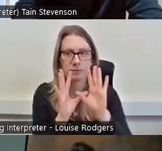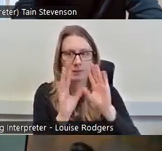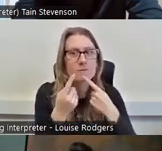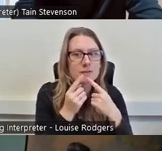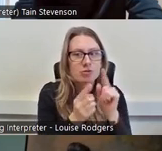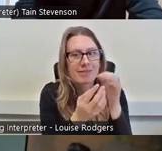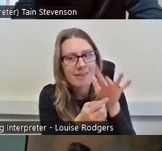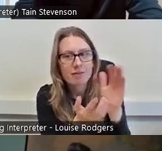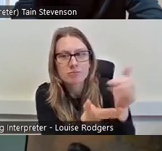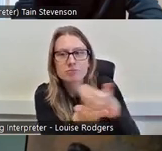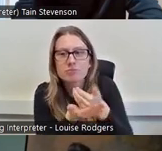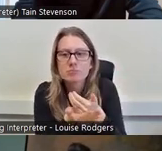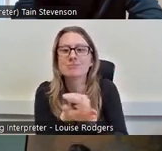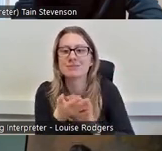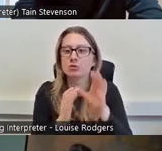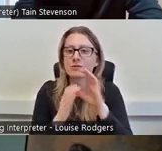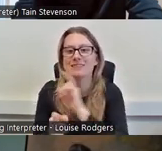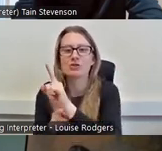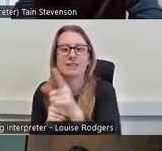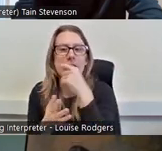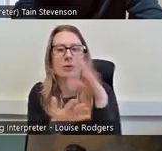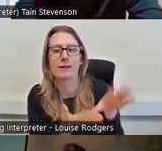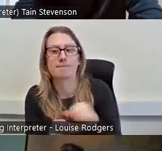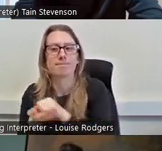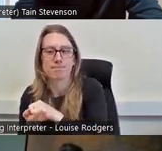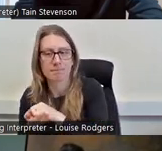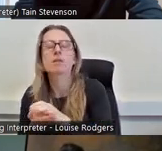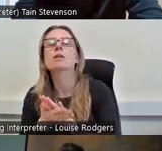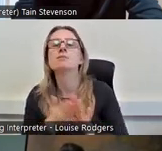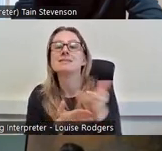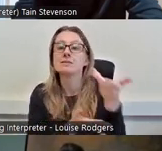conversations with you. Okay so discuss in your groups but also record on the Menti.